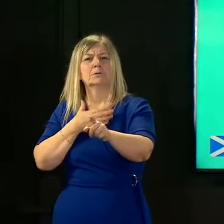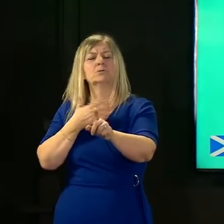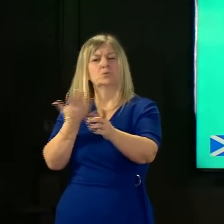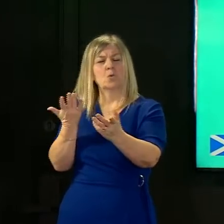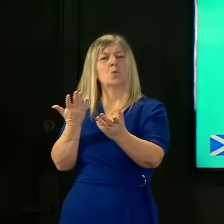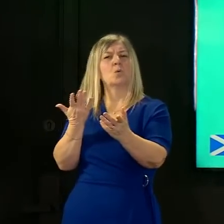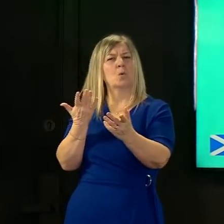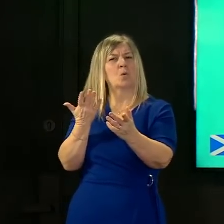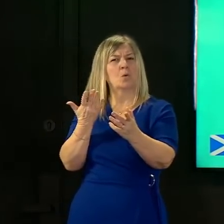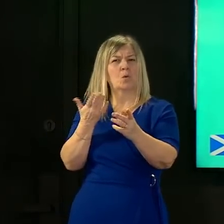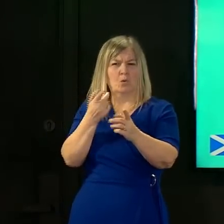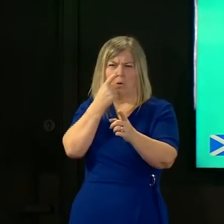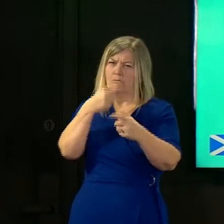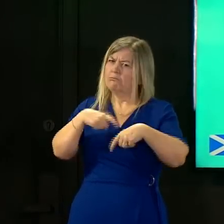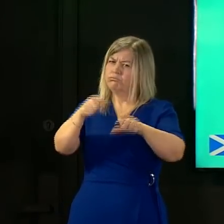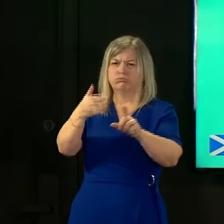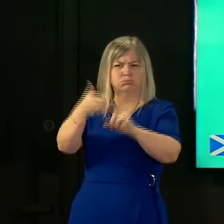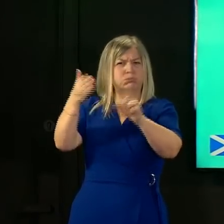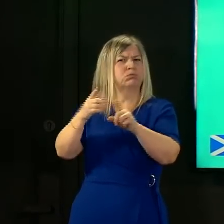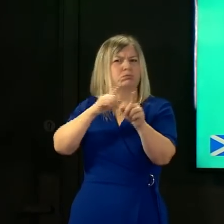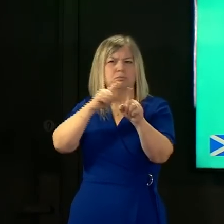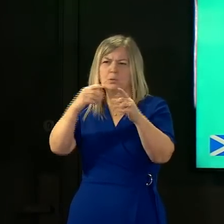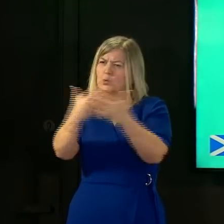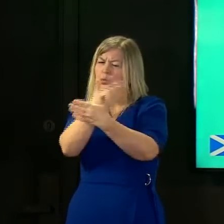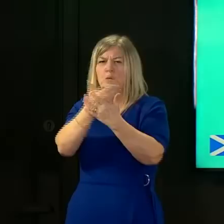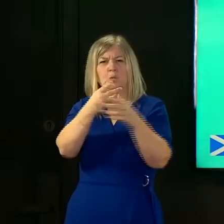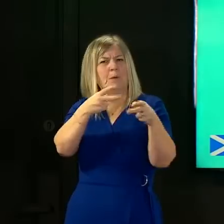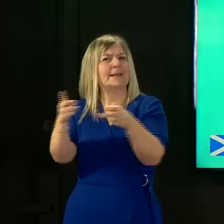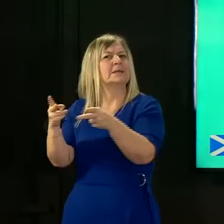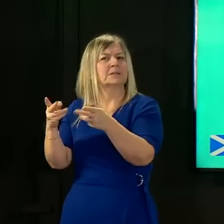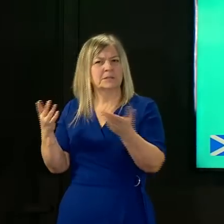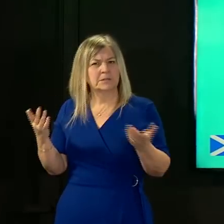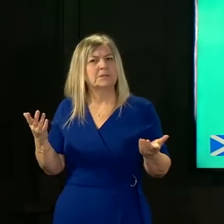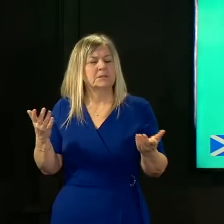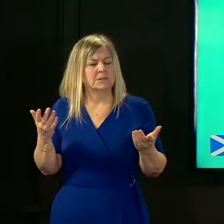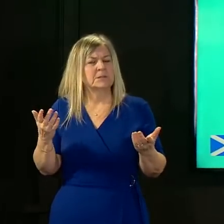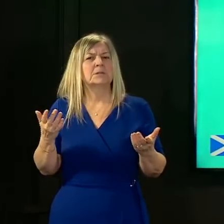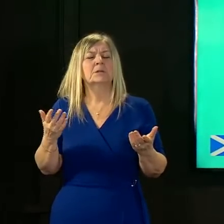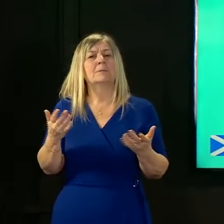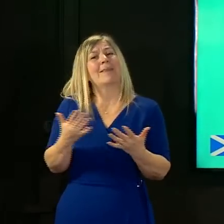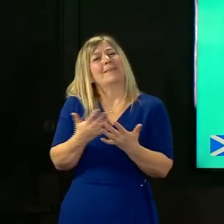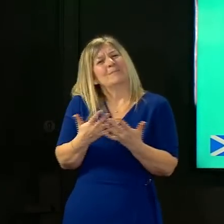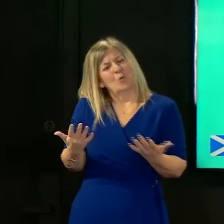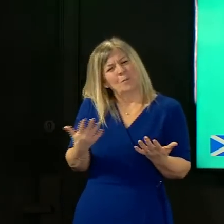in time we're wholly dependent on this rather more prolonged process of genomic sequencing